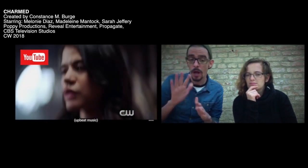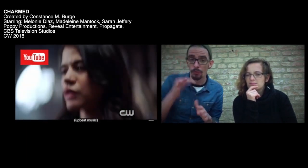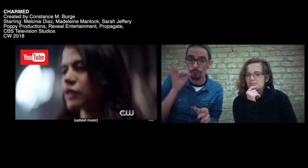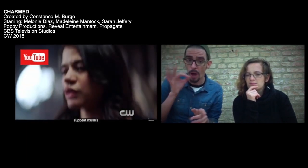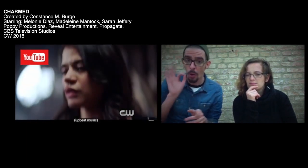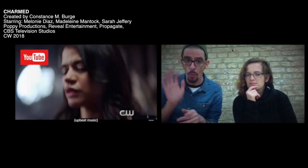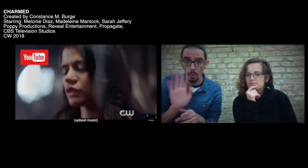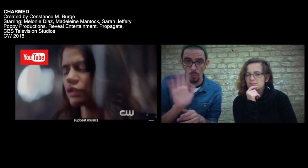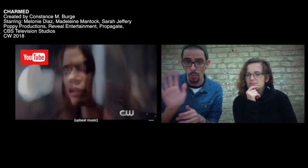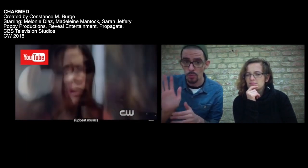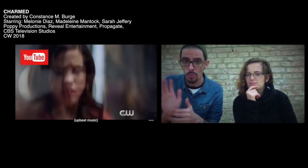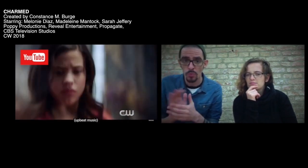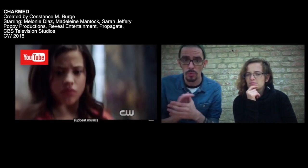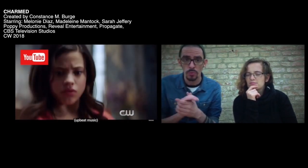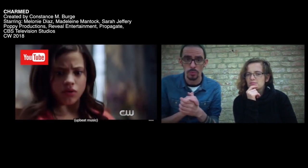[Hallo, die Damen!]